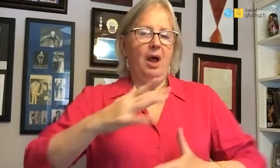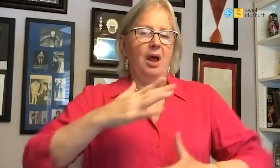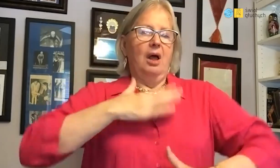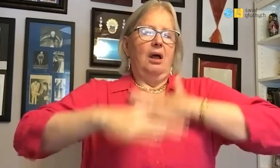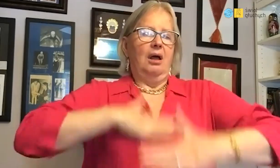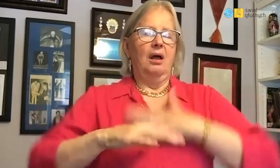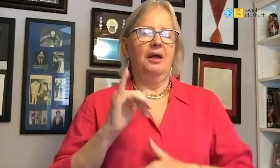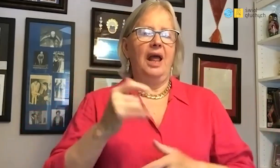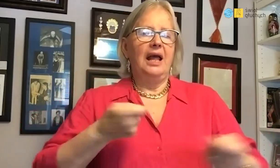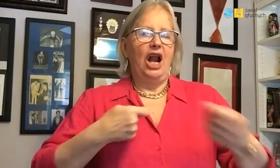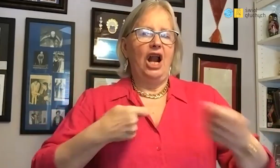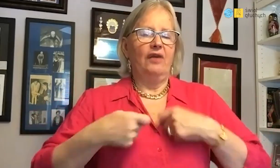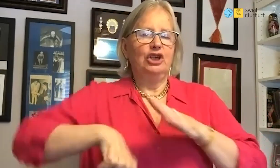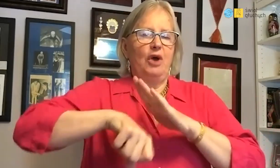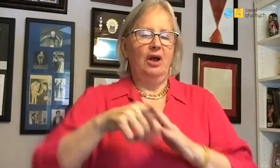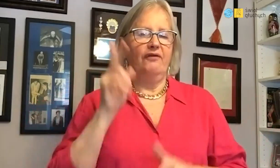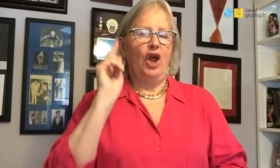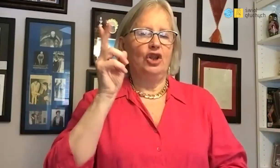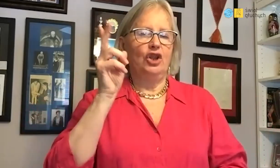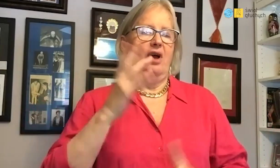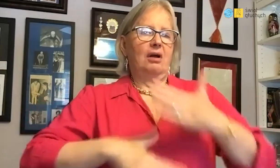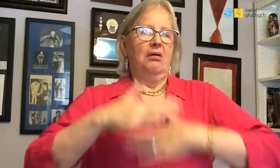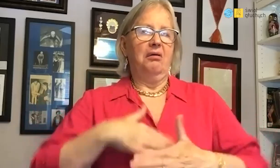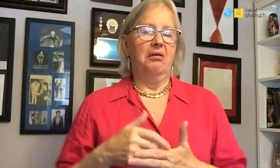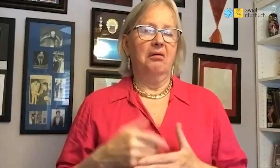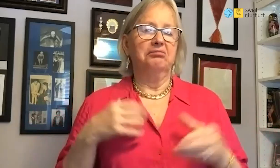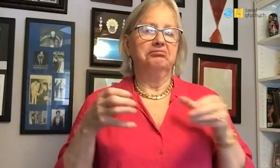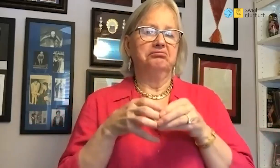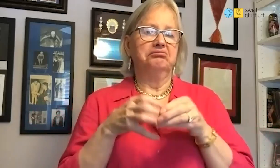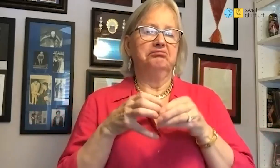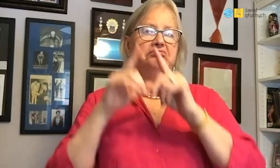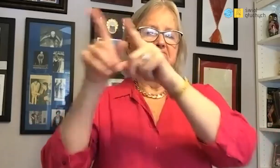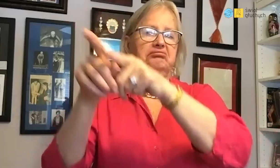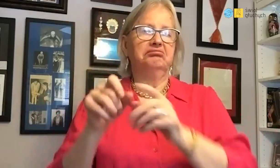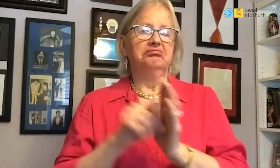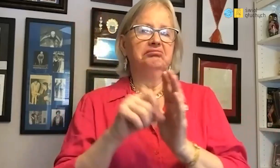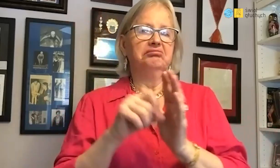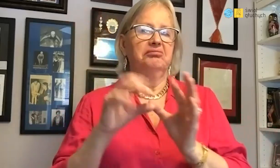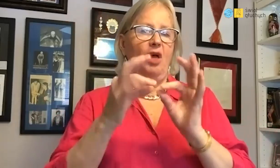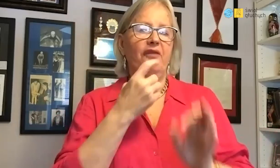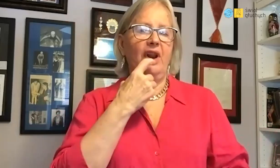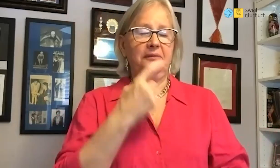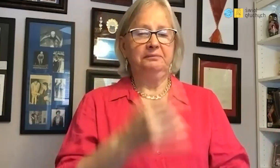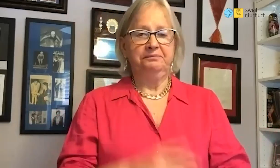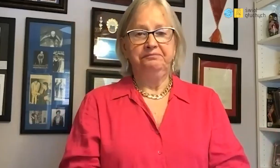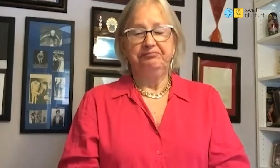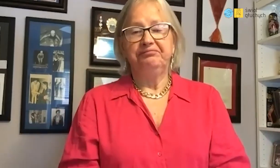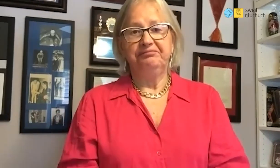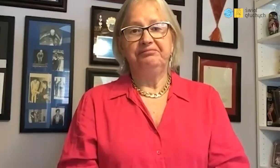and sports manager with whom I went to Finland for the Olympics.